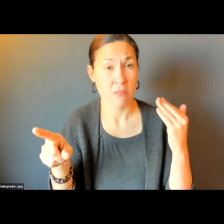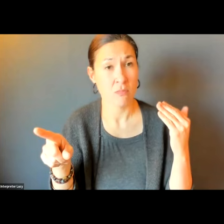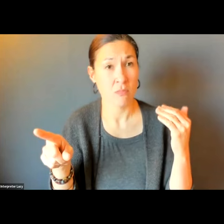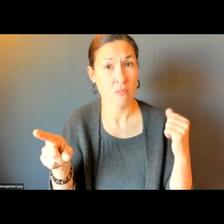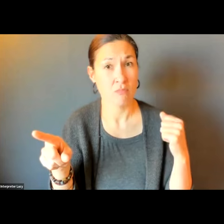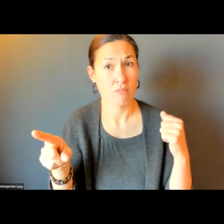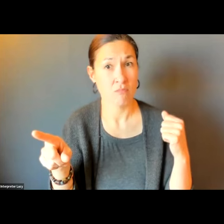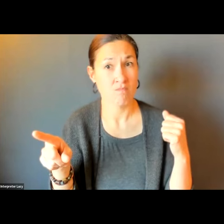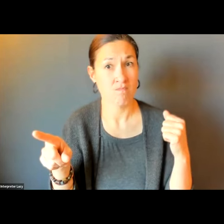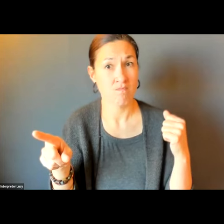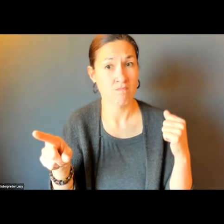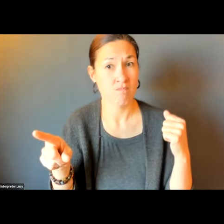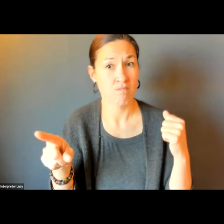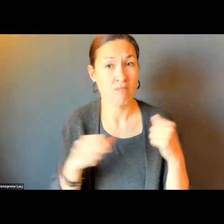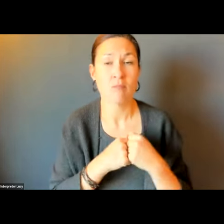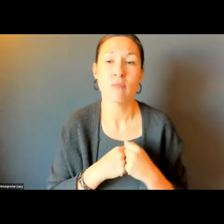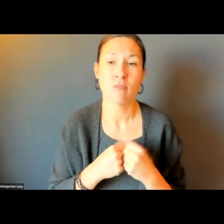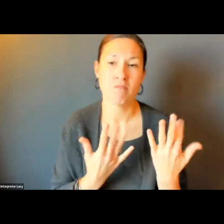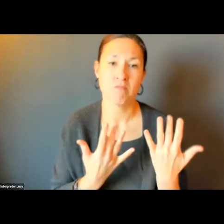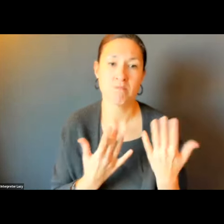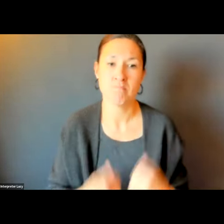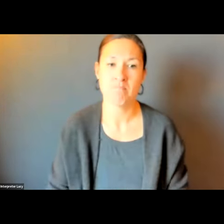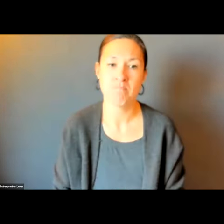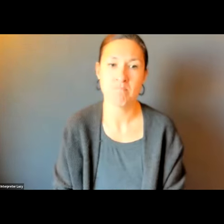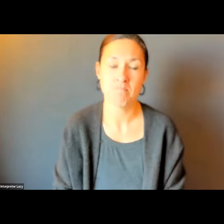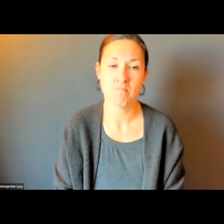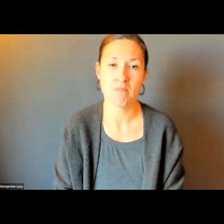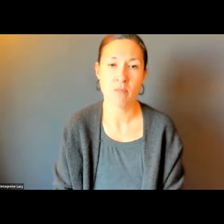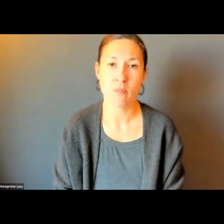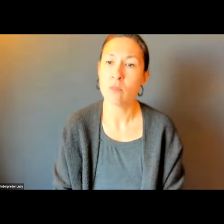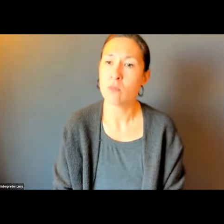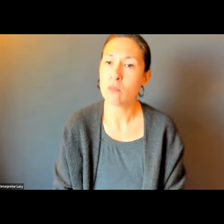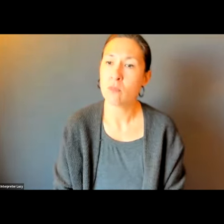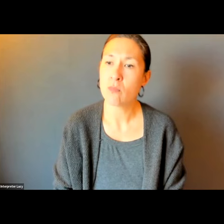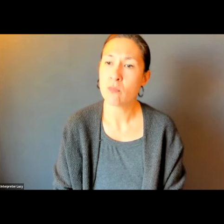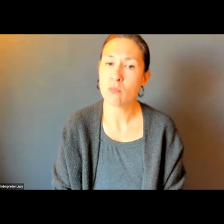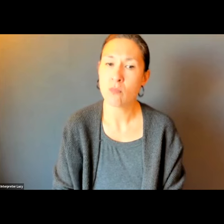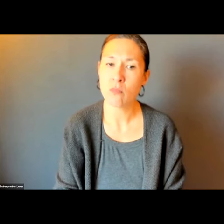LAURA, I'M GOING TO CALL ON YOU. DO YOU HAVE AN ANSWER TO THIS?